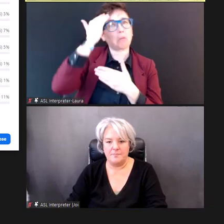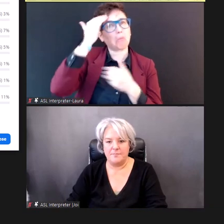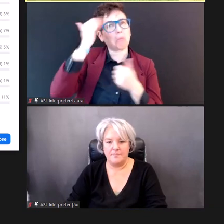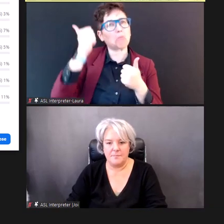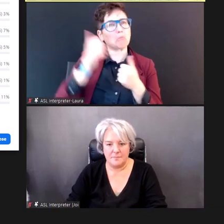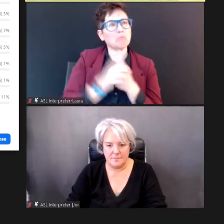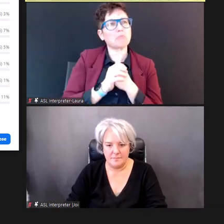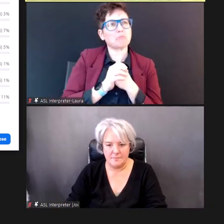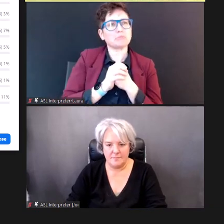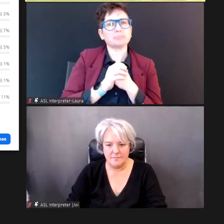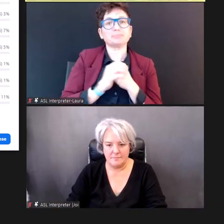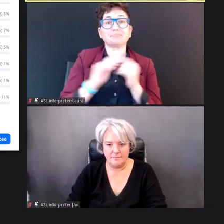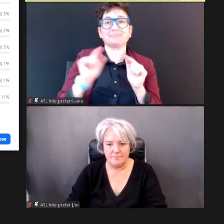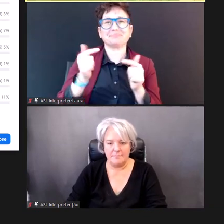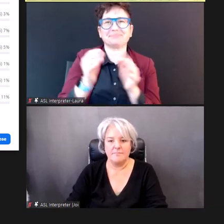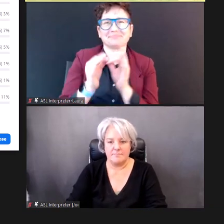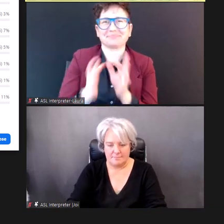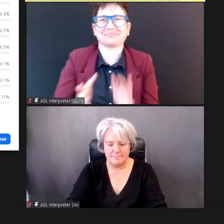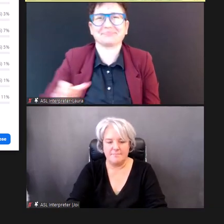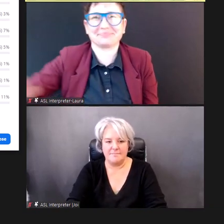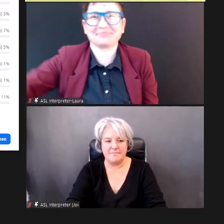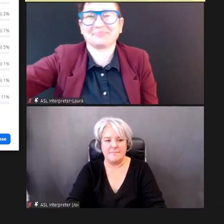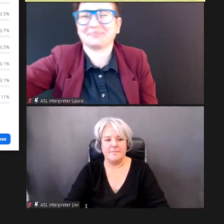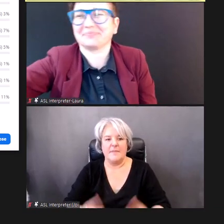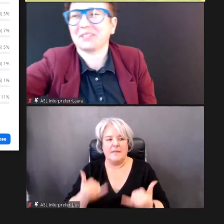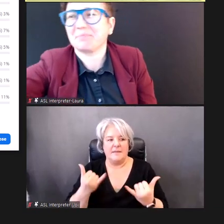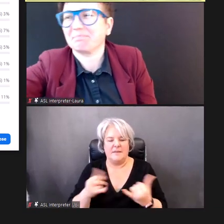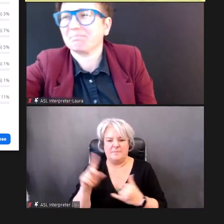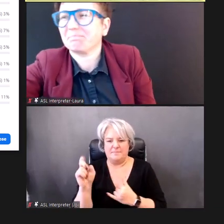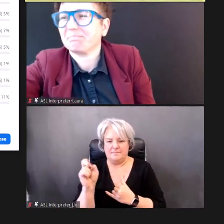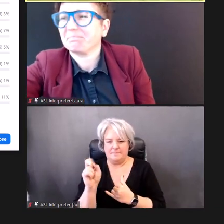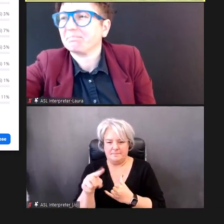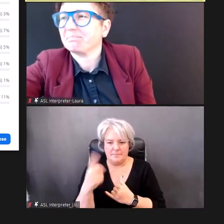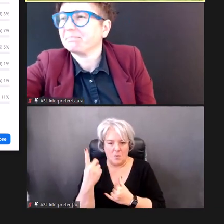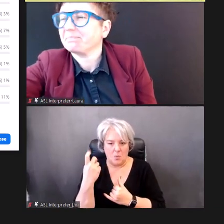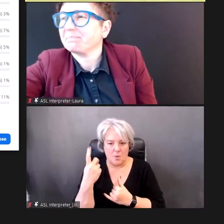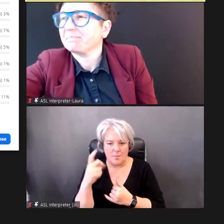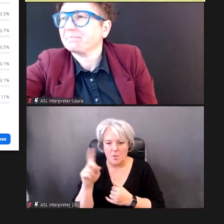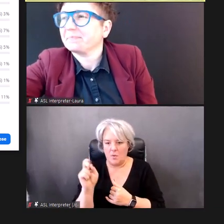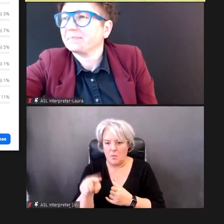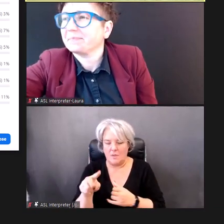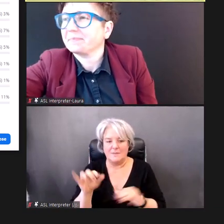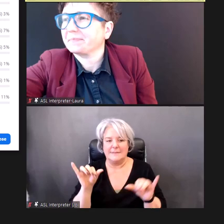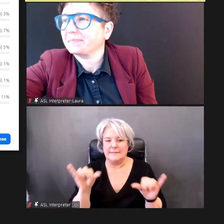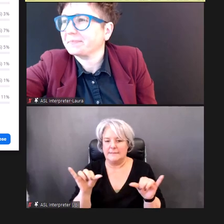more question using the same strategy, And, do -- there we go, Thank you, (Pause).